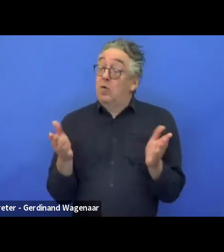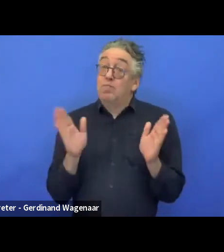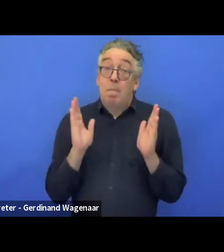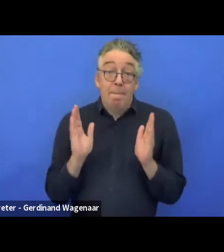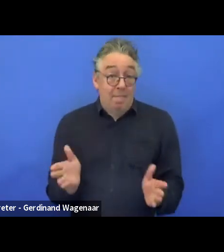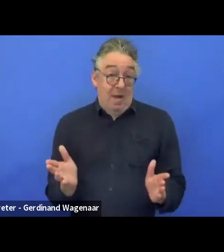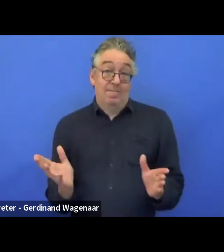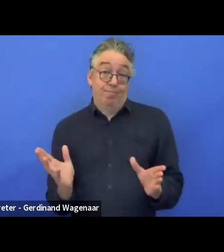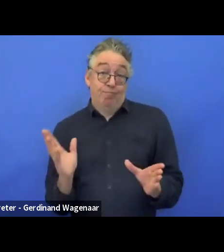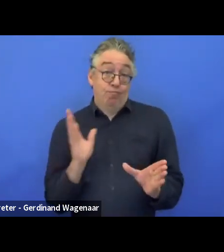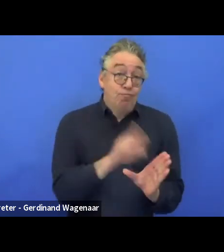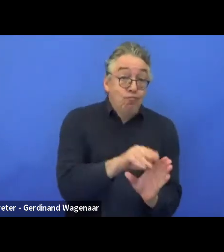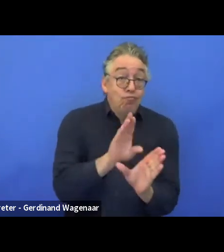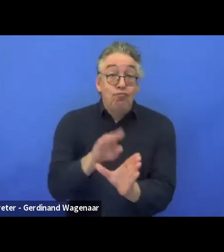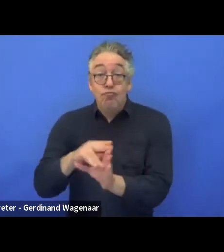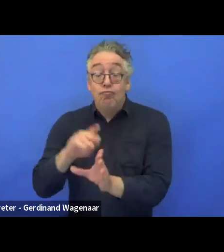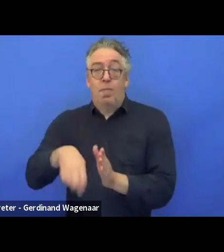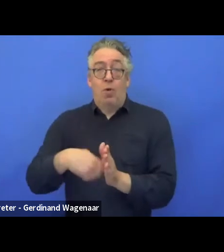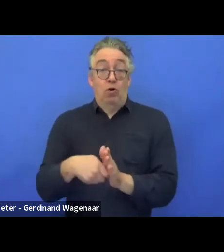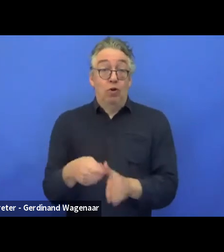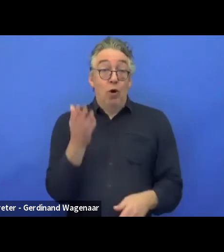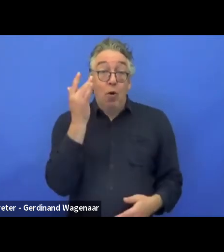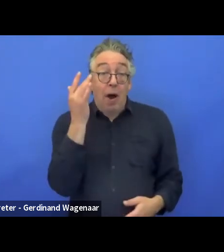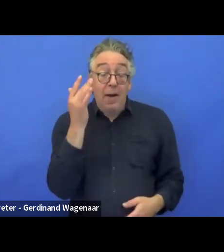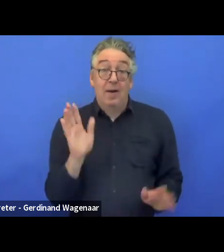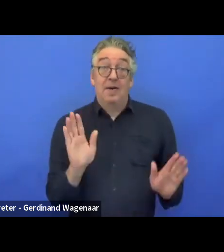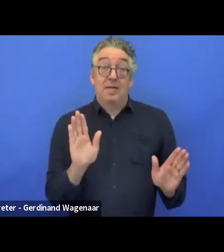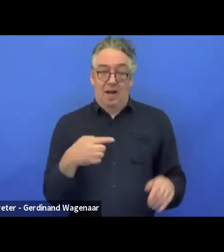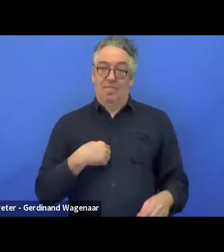It's because 20 years ago, when I started working on this,